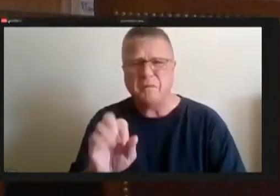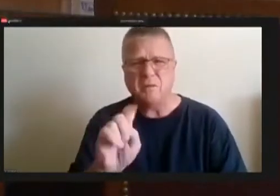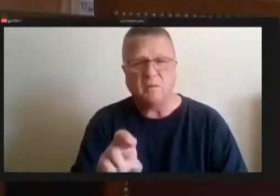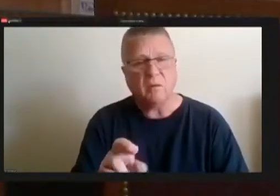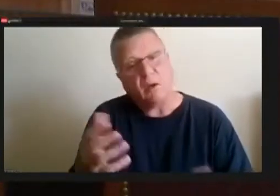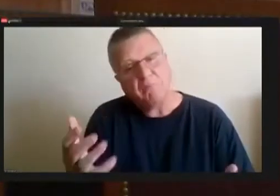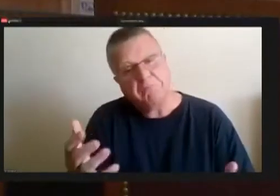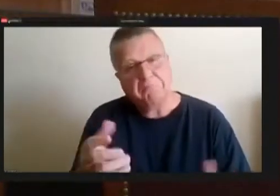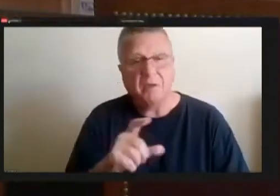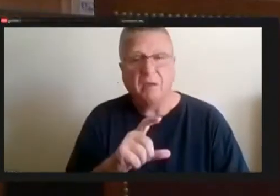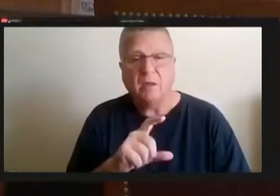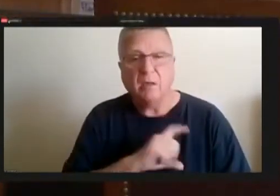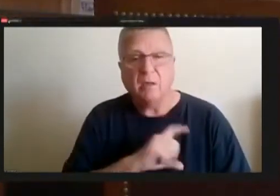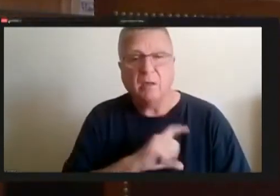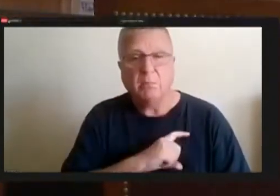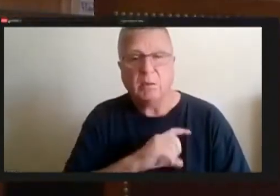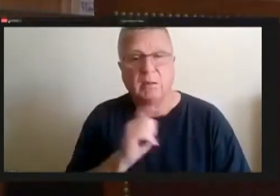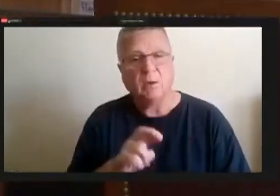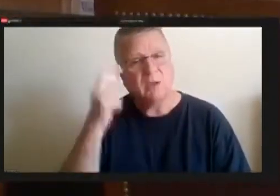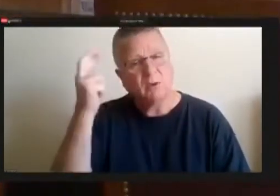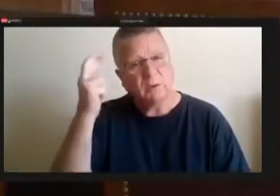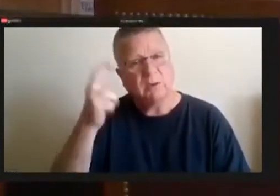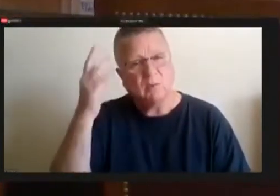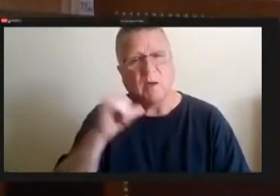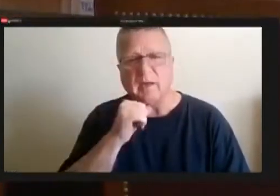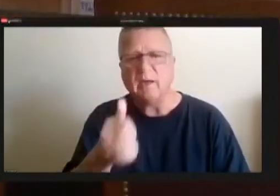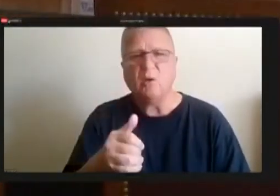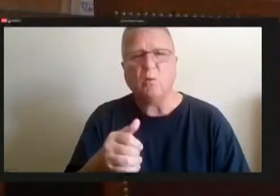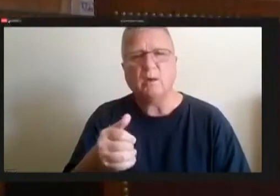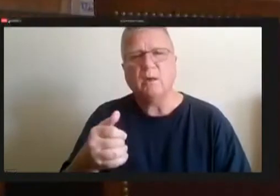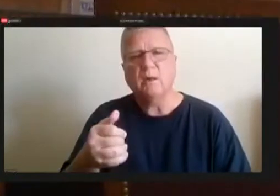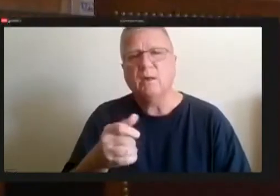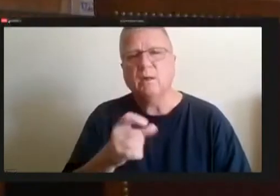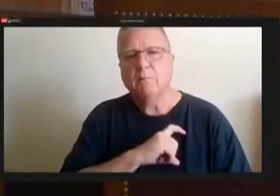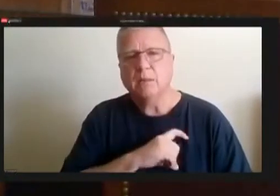There are reasons that they don't want police cars, looking like police cars most police forces anymore.